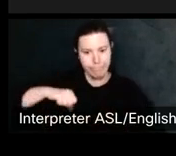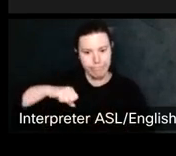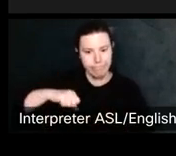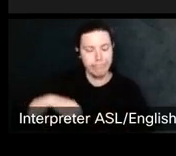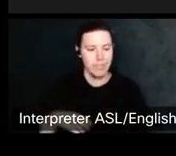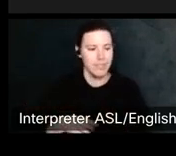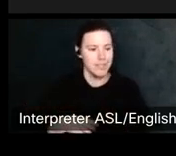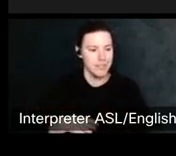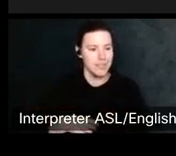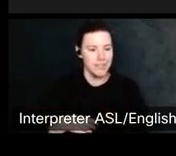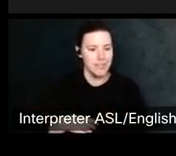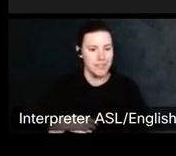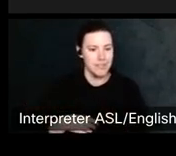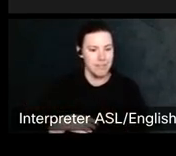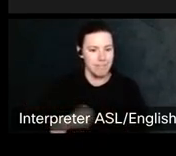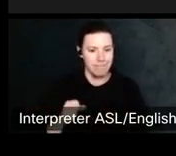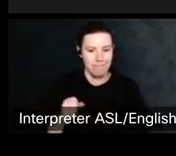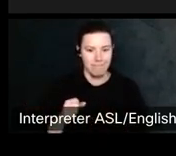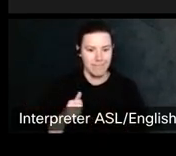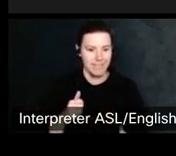Living sculpture parks are not protected.